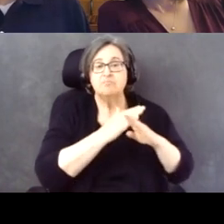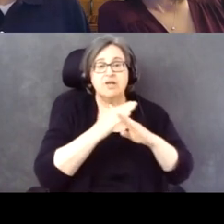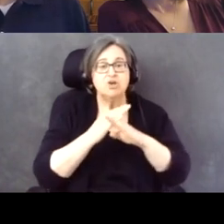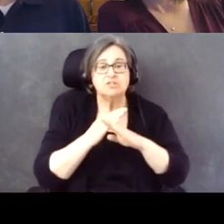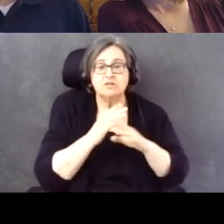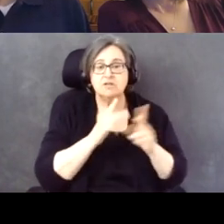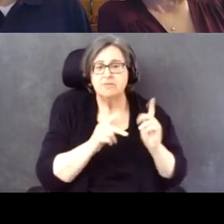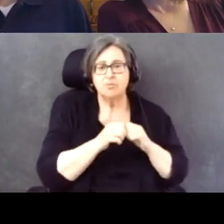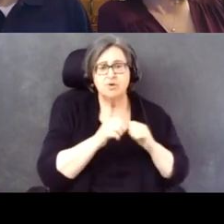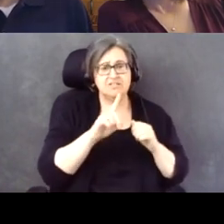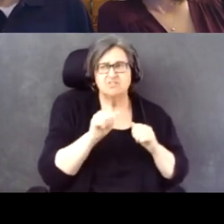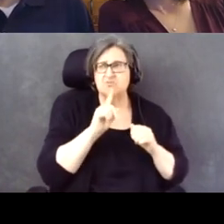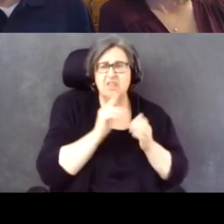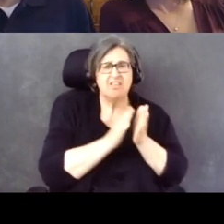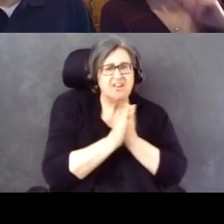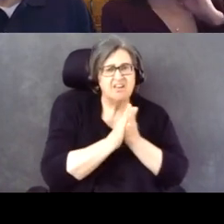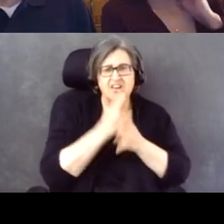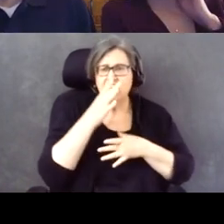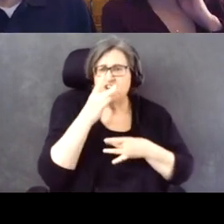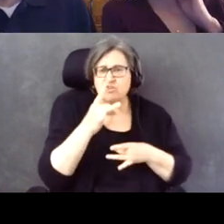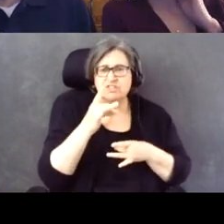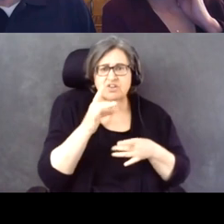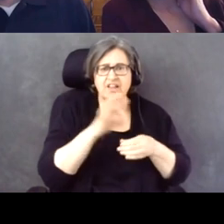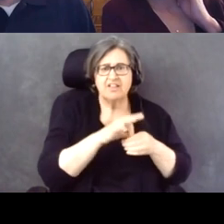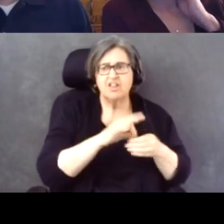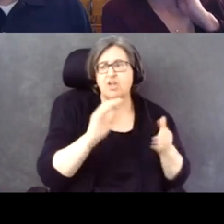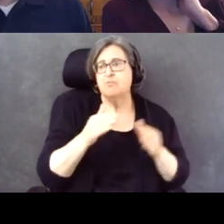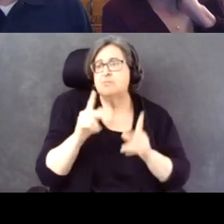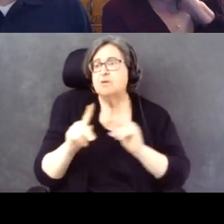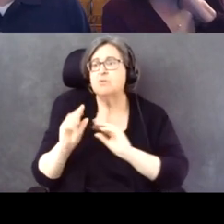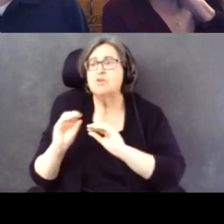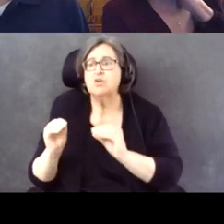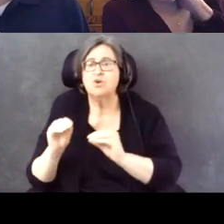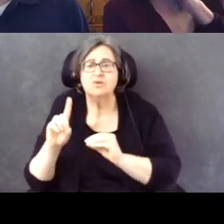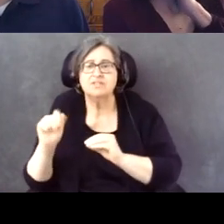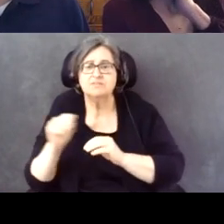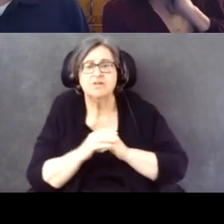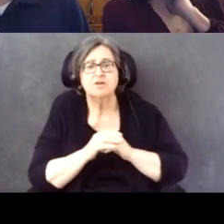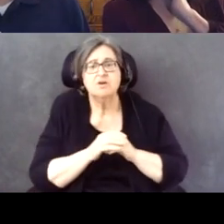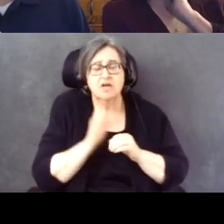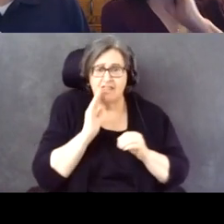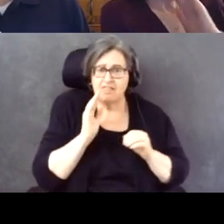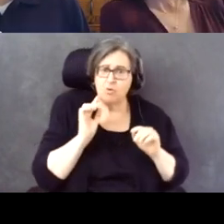elections as people without disabilities, and they turn out to vote when motivated.